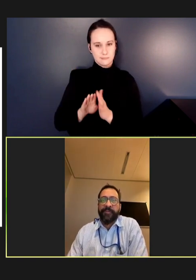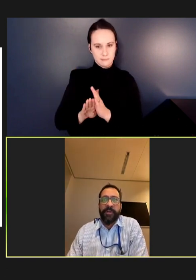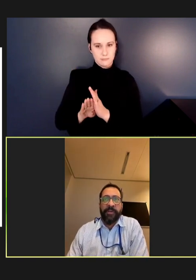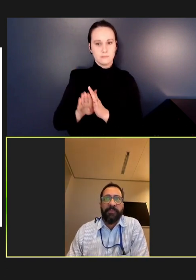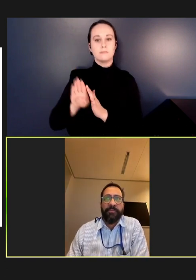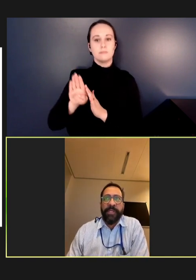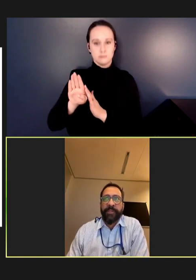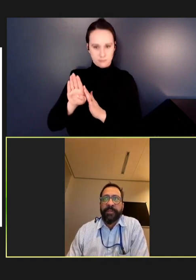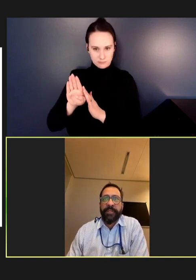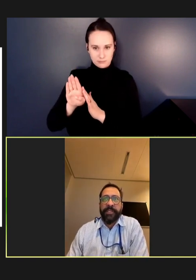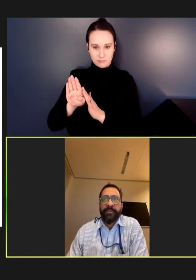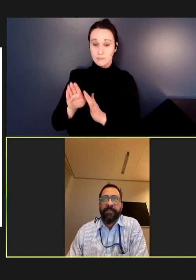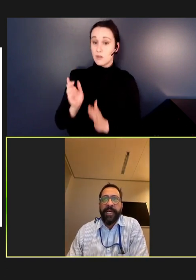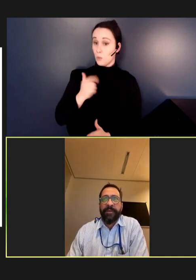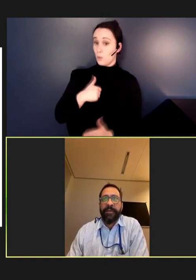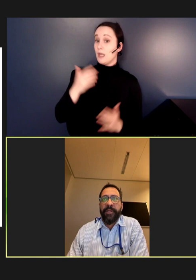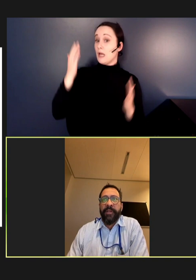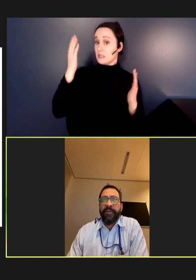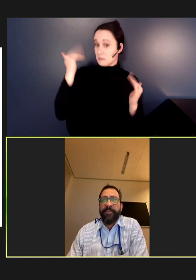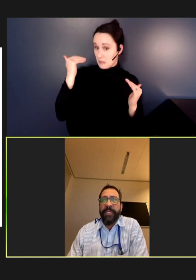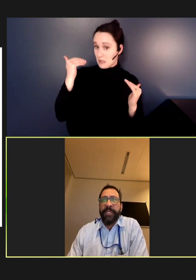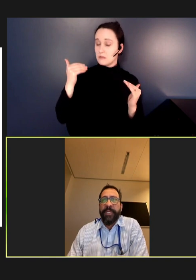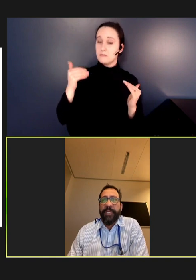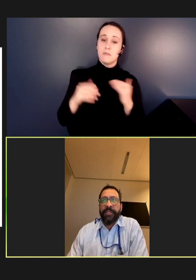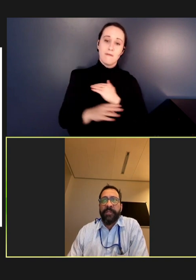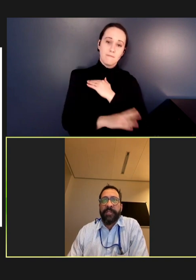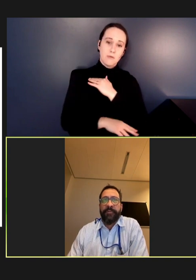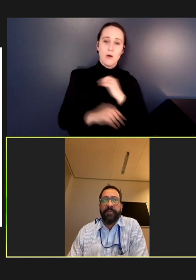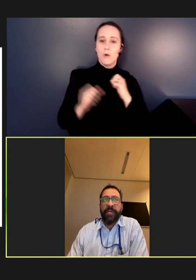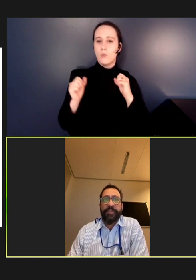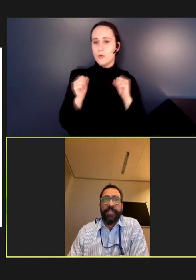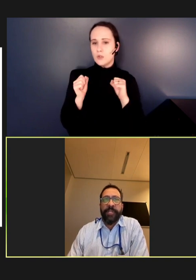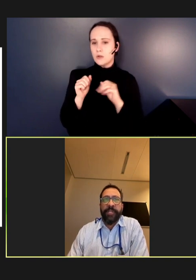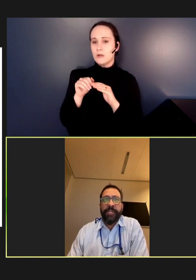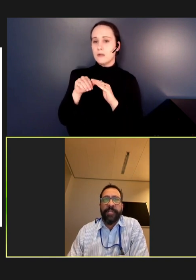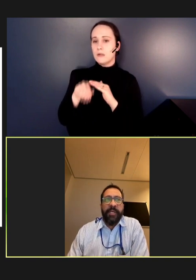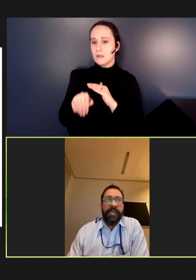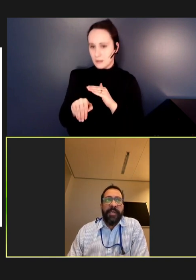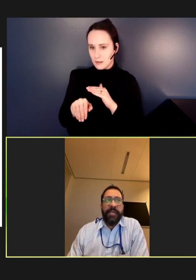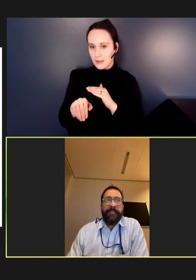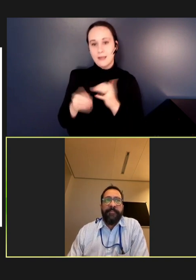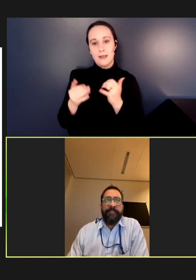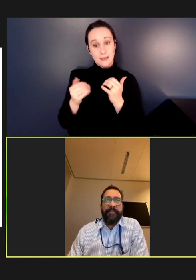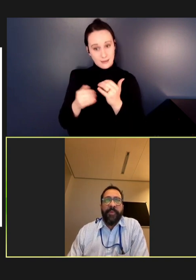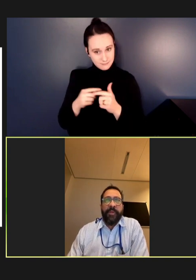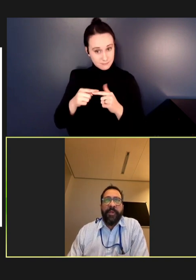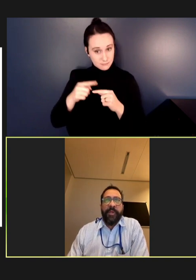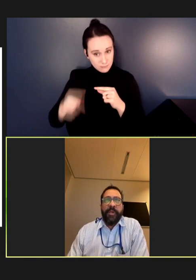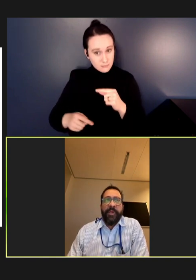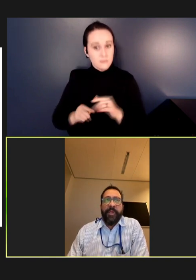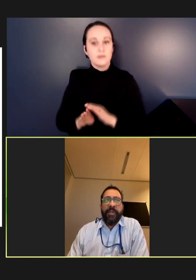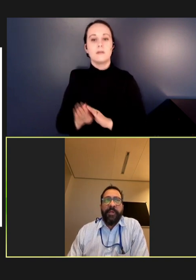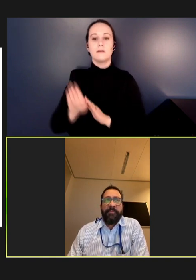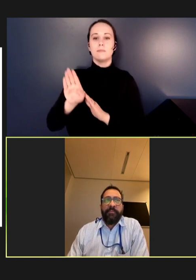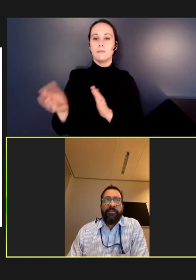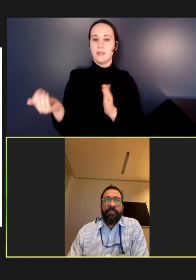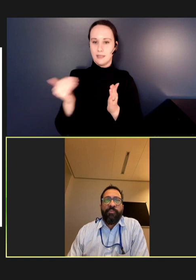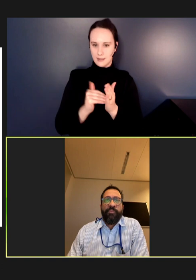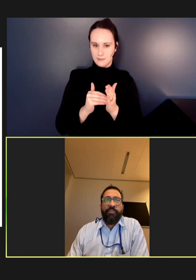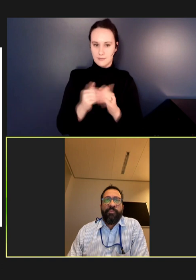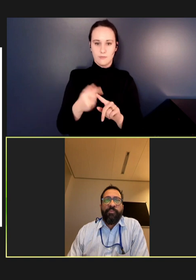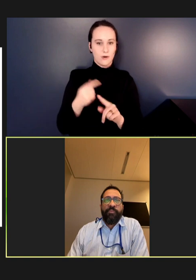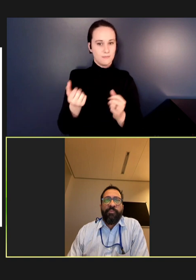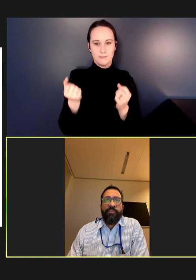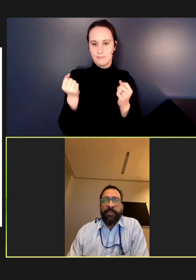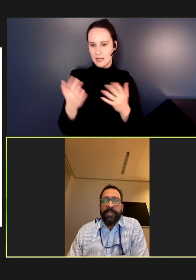fall-winter seasonal pattern of peak transmission in several countries. When initial cases were